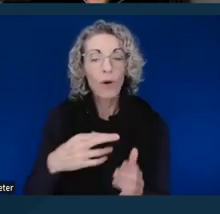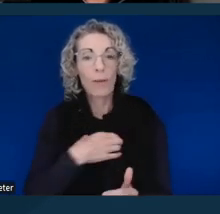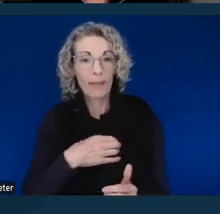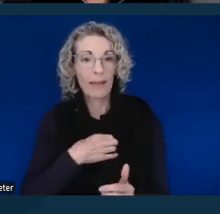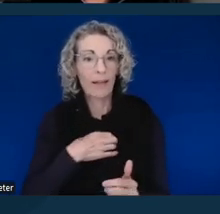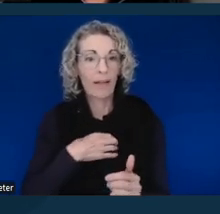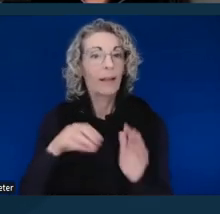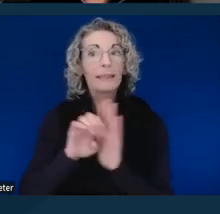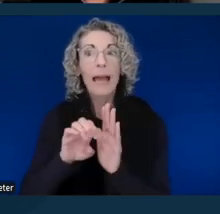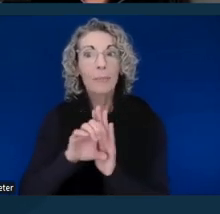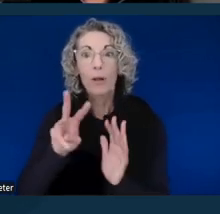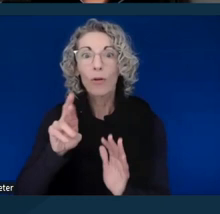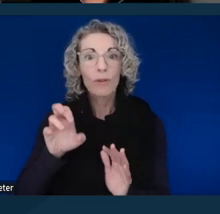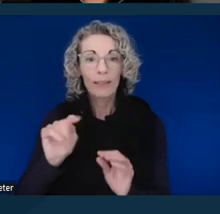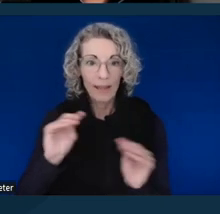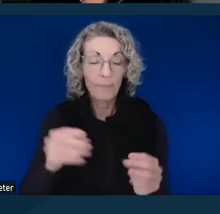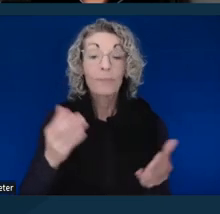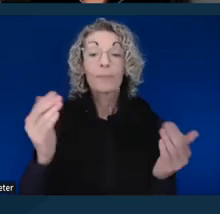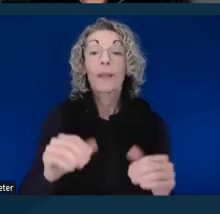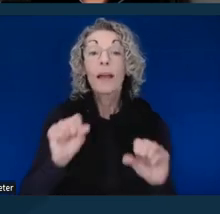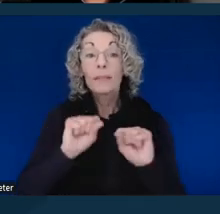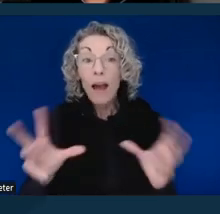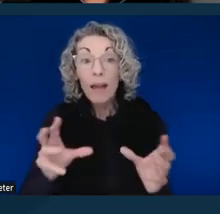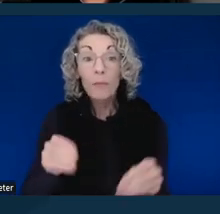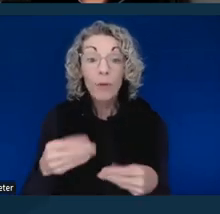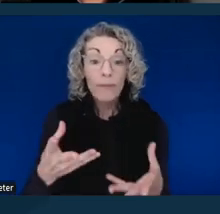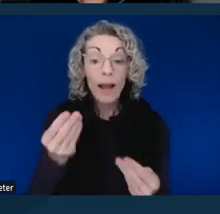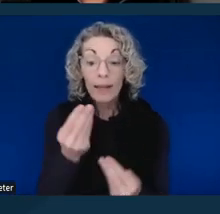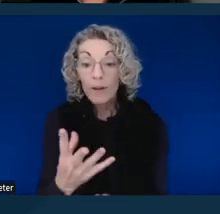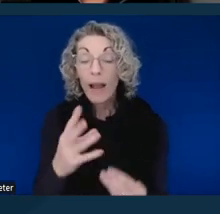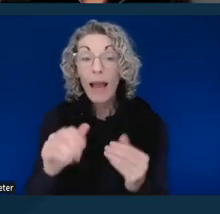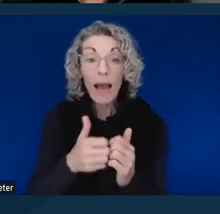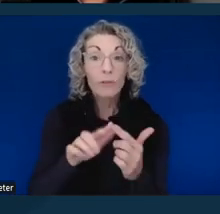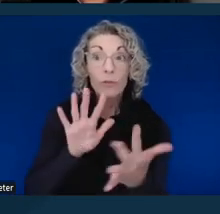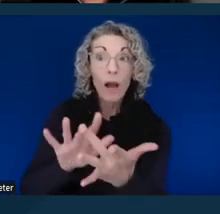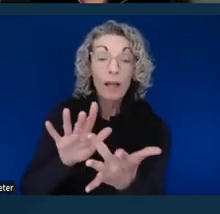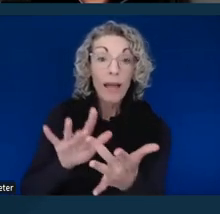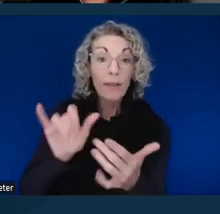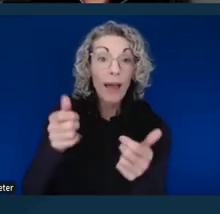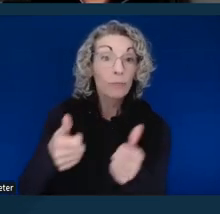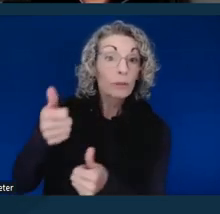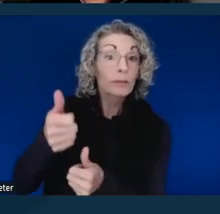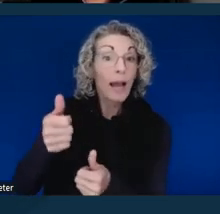None of them provide information about how to contact the presiding judge or what a presiding judge is,